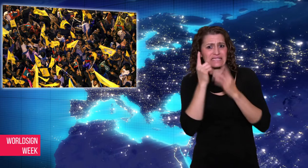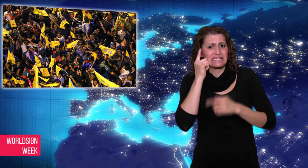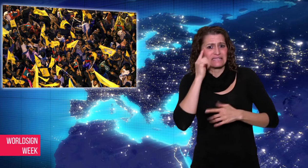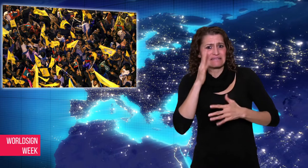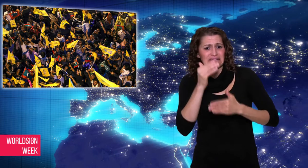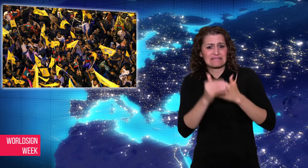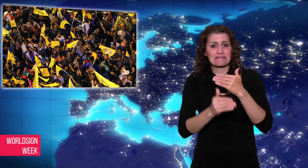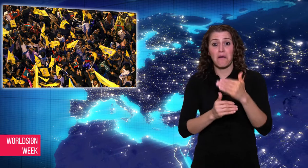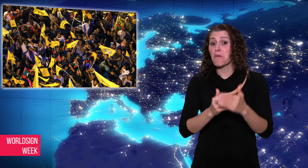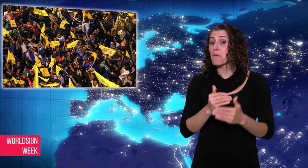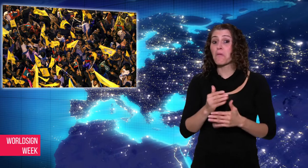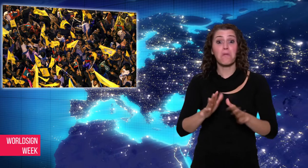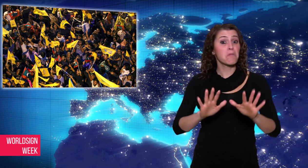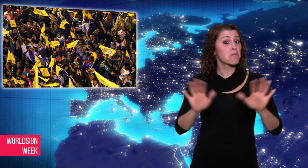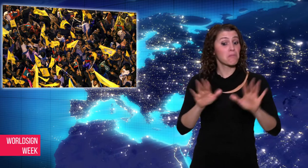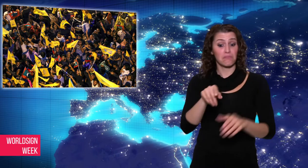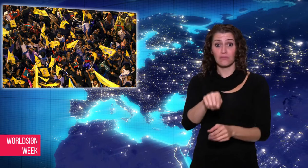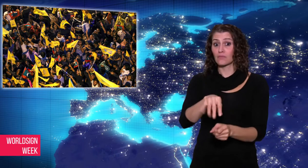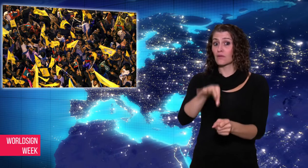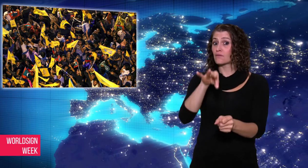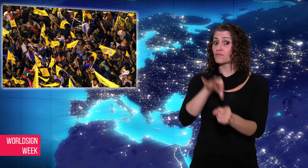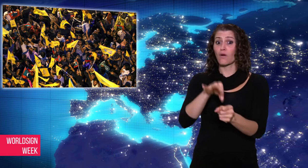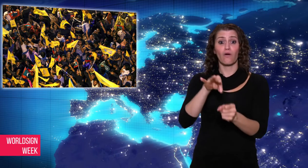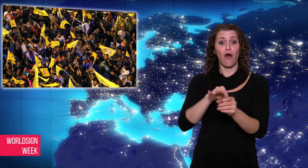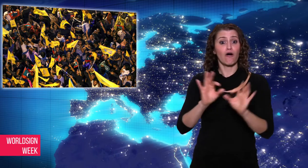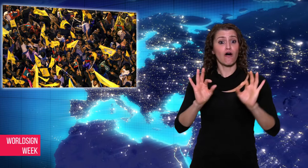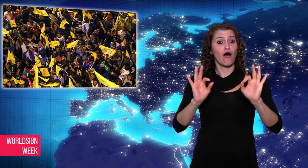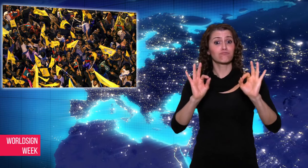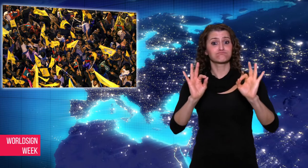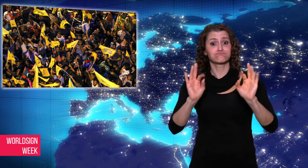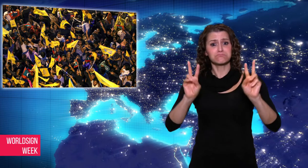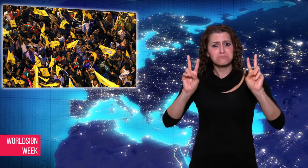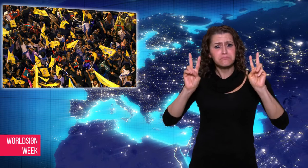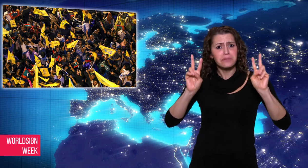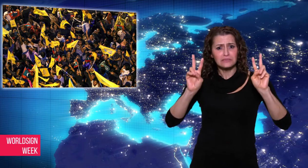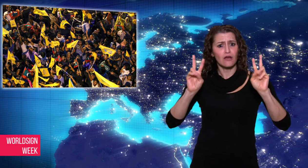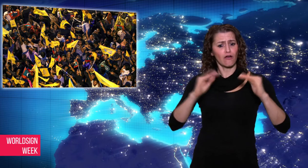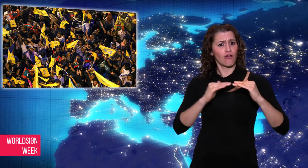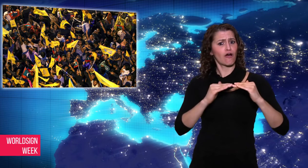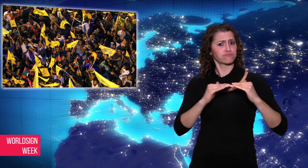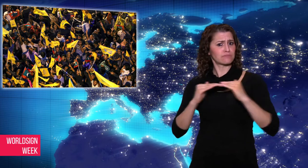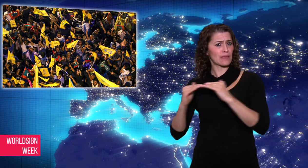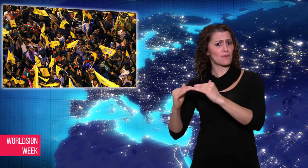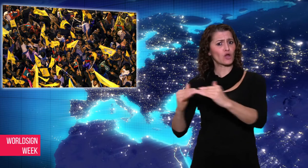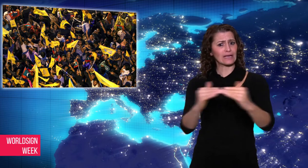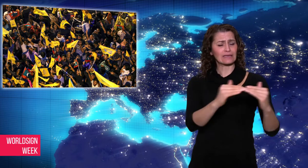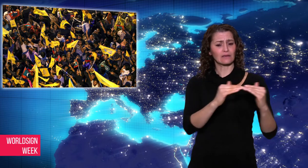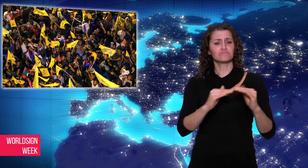but the election was reported